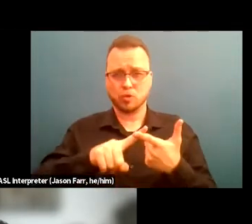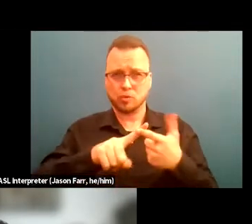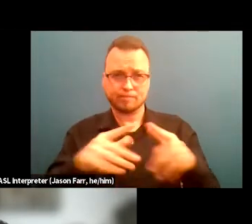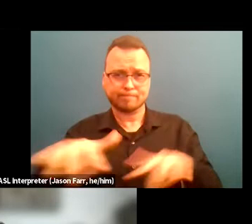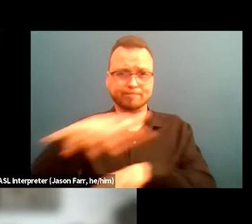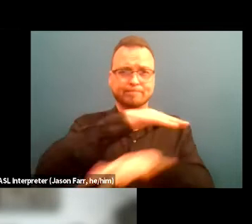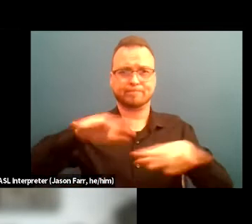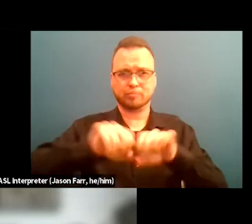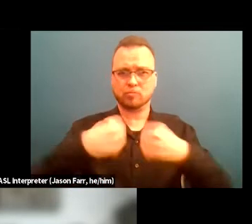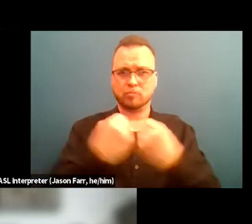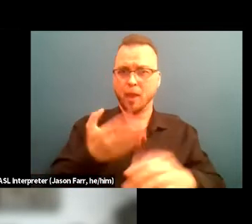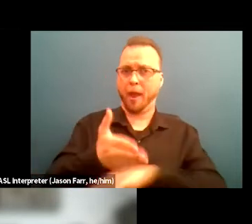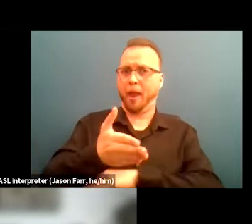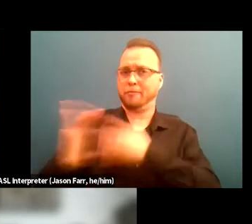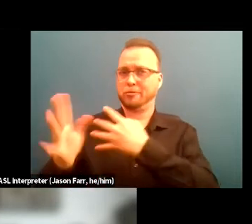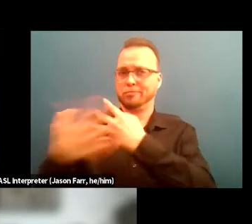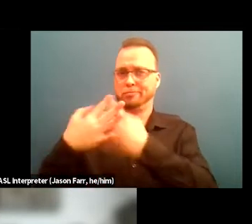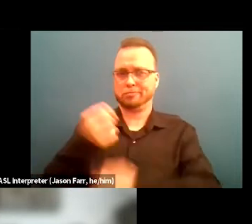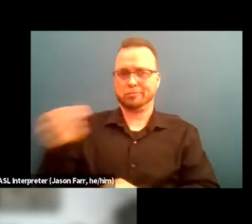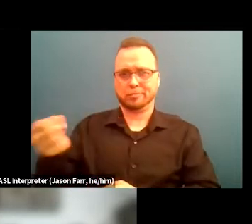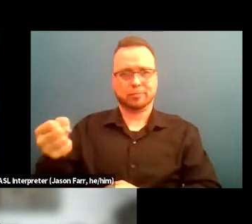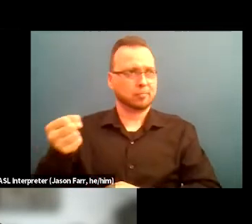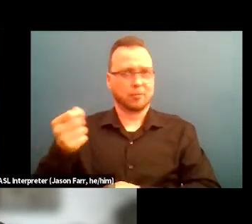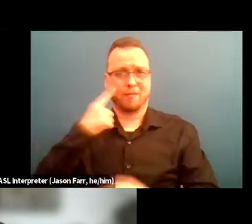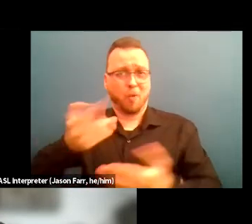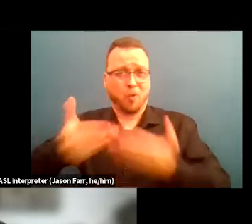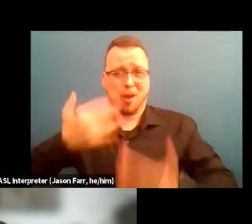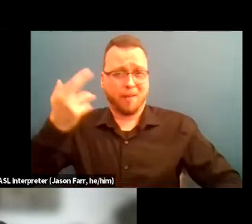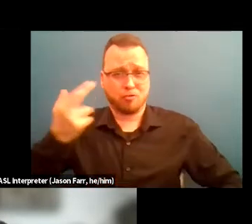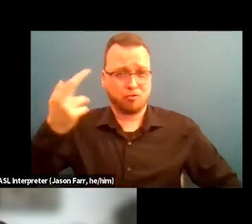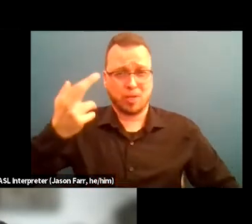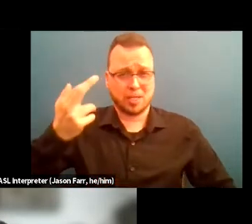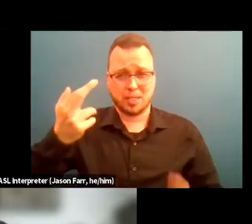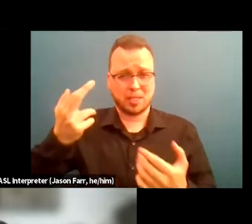after being locked down or detained for whatever purpose or imprisoned by addiction.